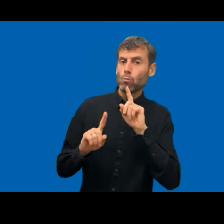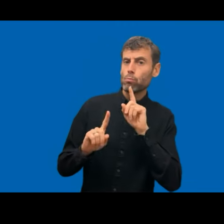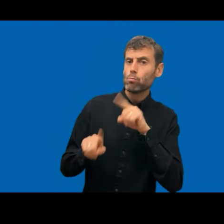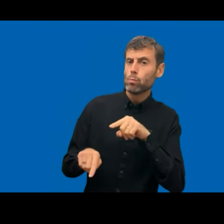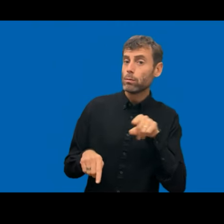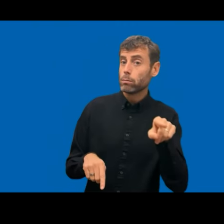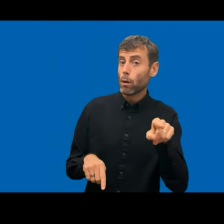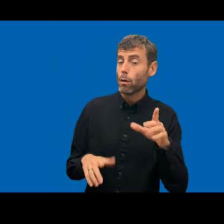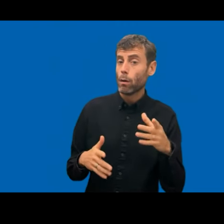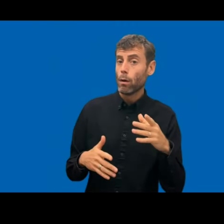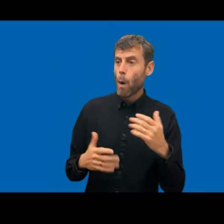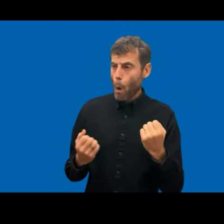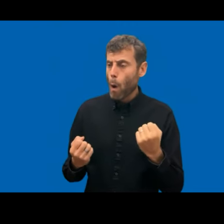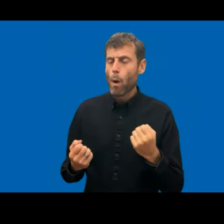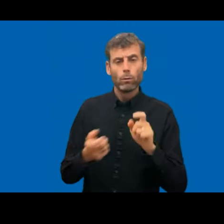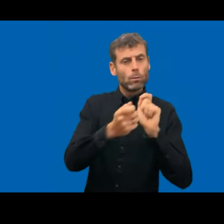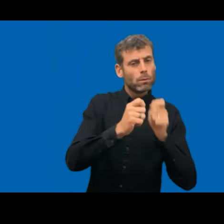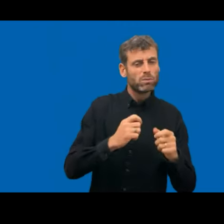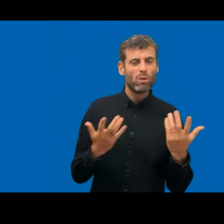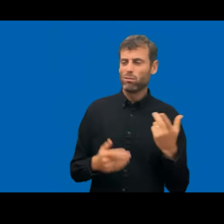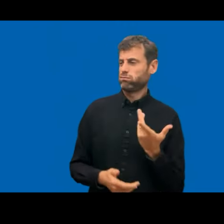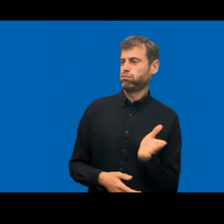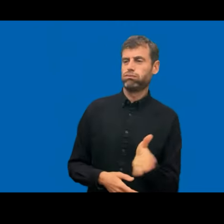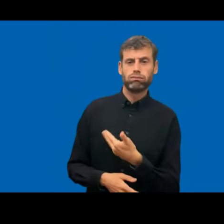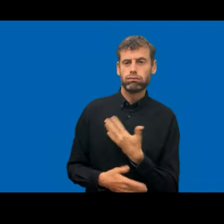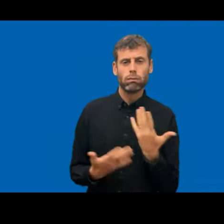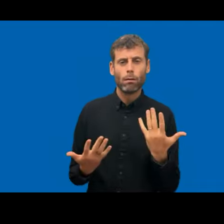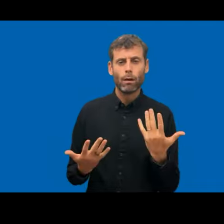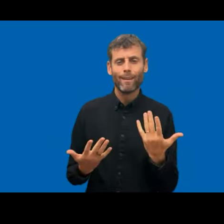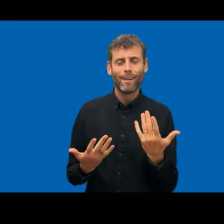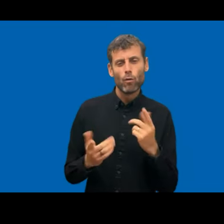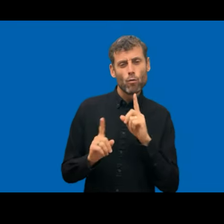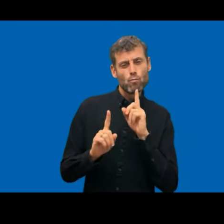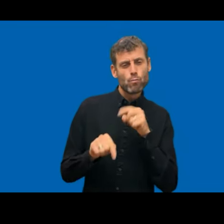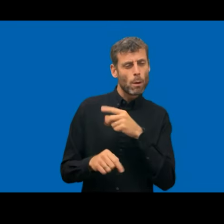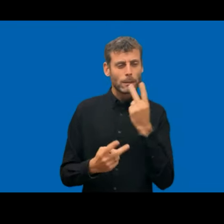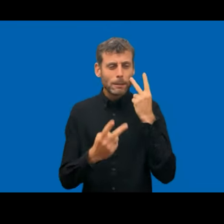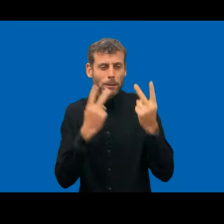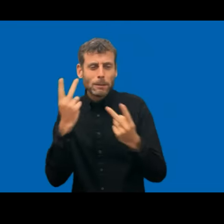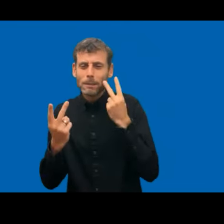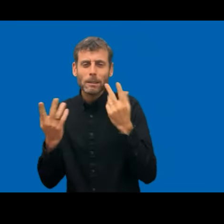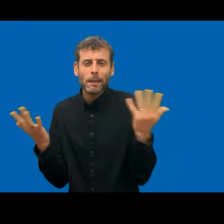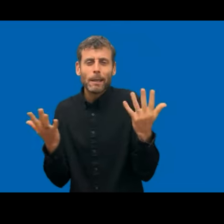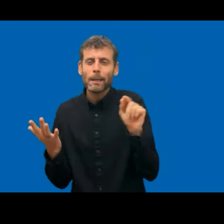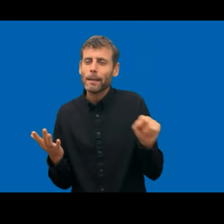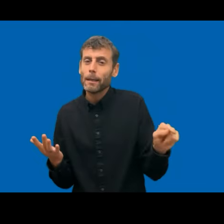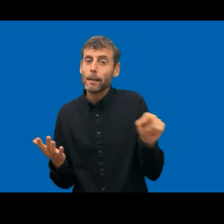to hear it from the monitoring agencies. Raph, from the Netherlands, how do they react? RAPH DE ROOIJ: